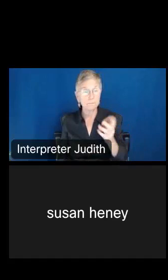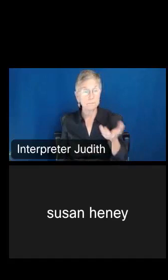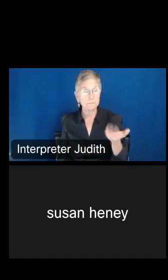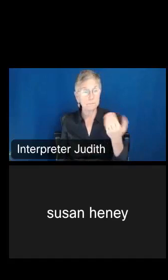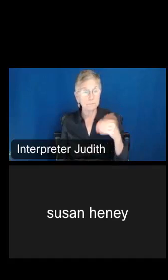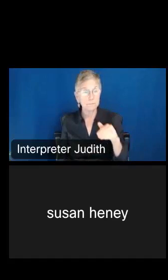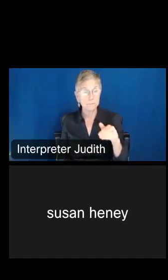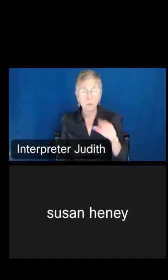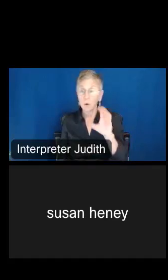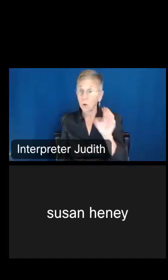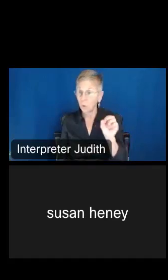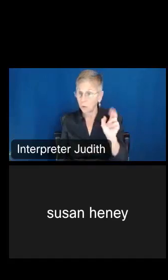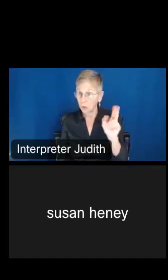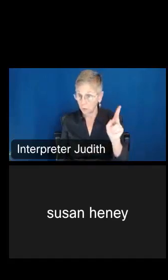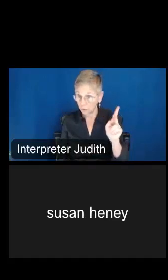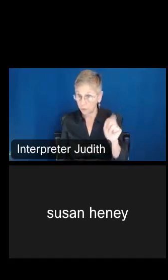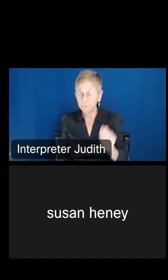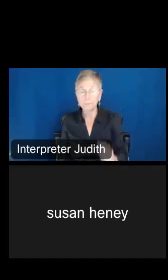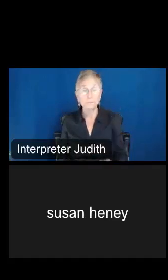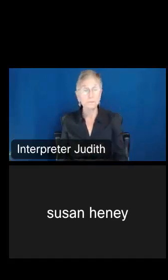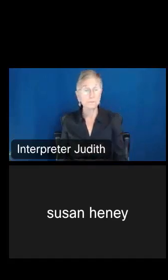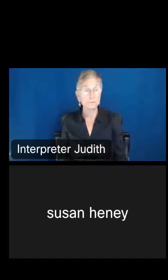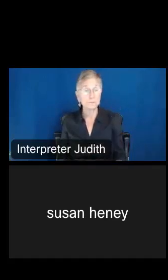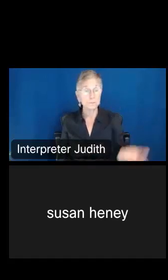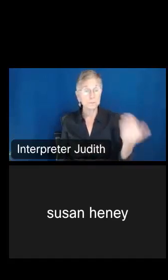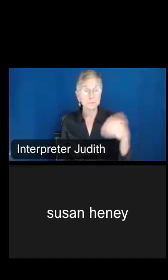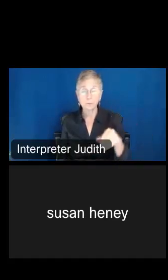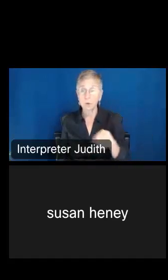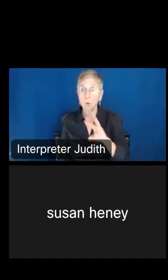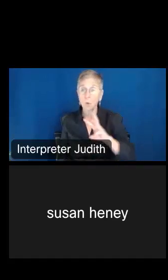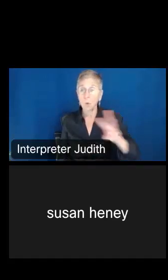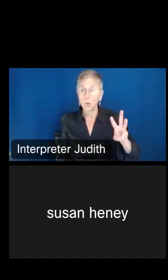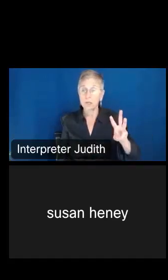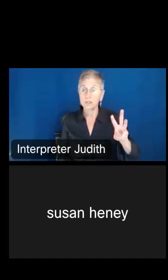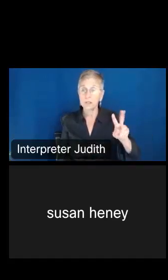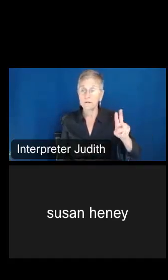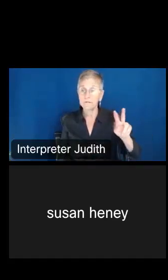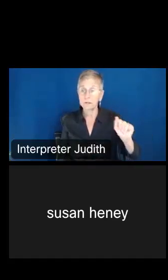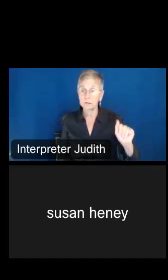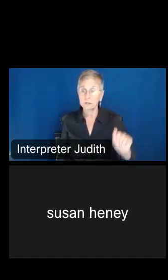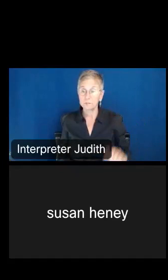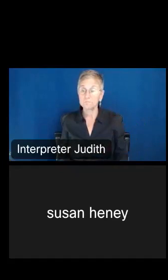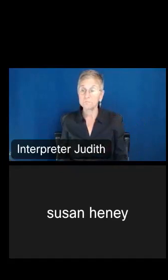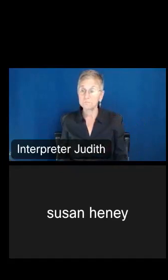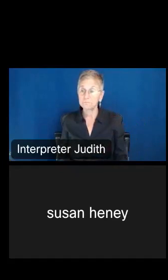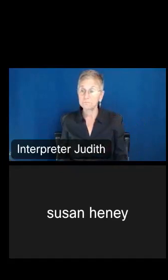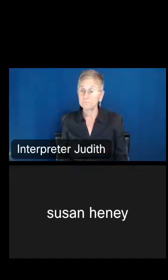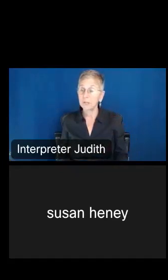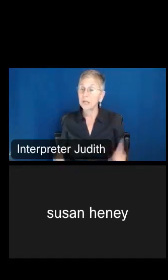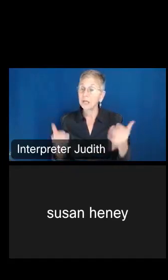Mississippi, Oklahoma, and West Virginia. Once we have our geographies, then we'll move